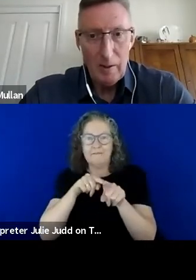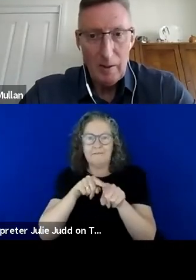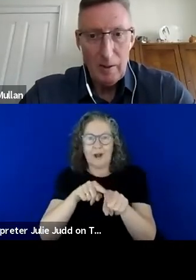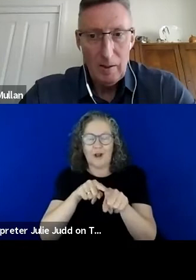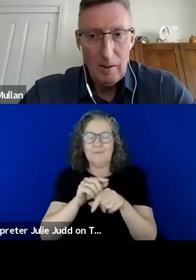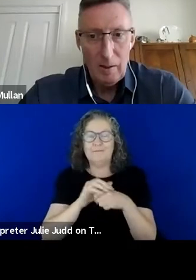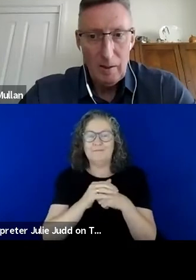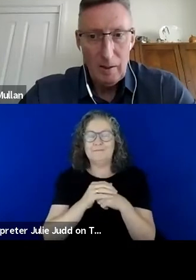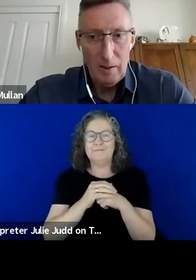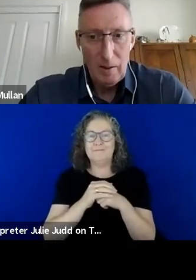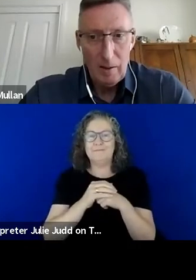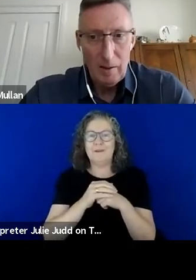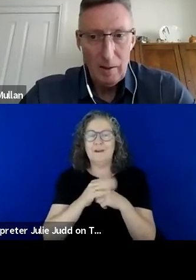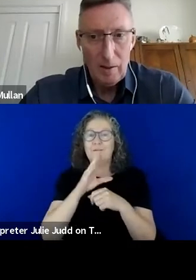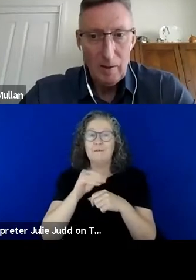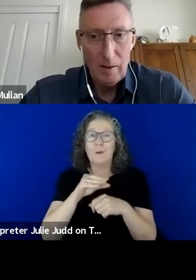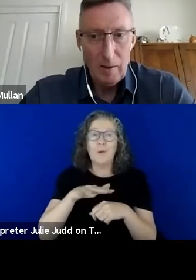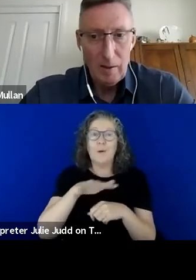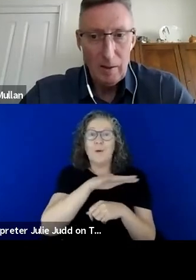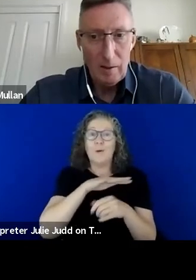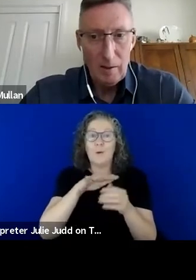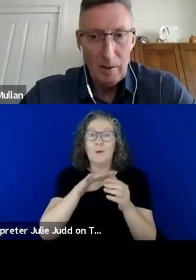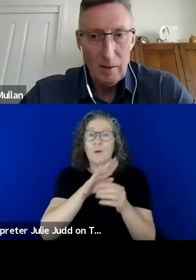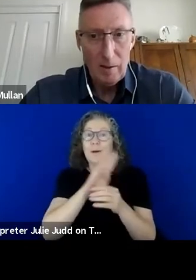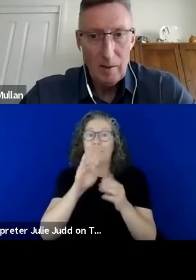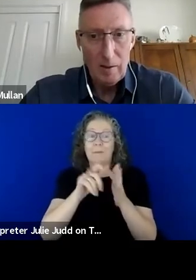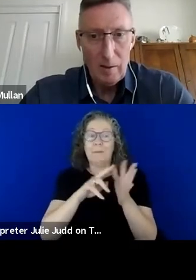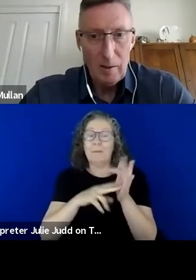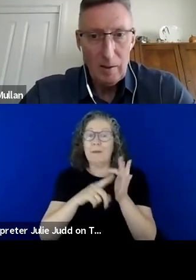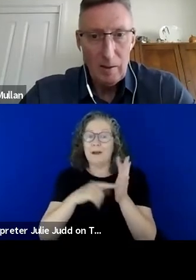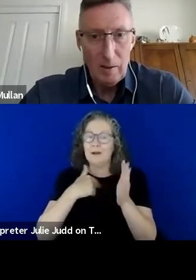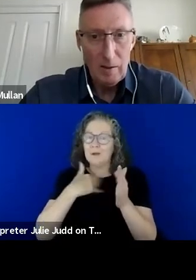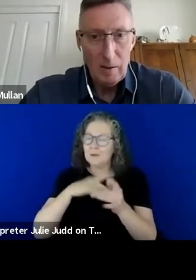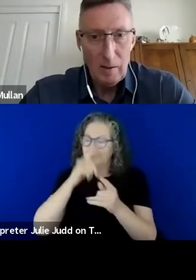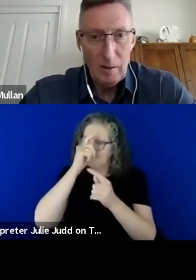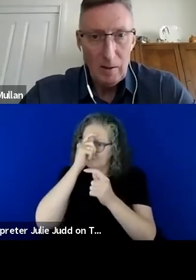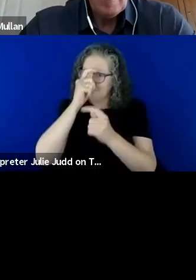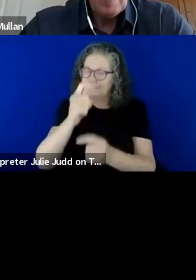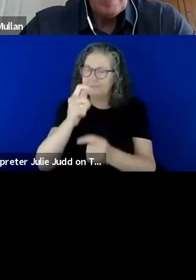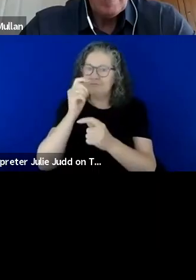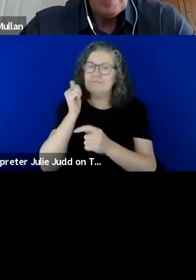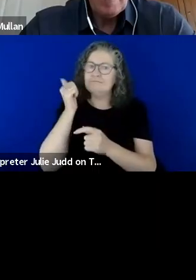our panelists, I'd like to start by acknowledging the traditional custodians of the lands, all the various